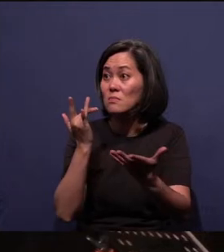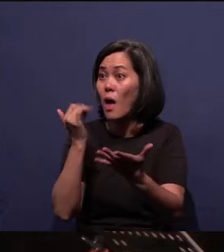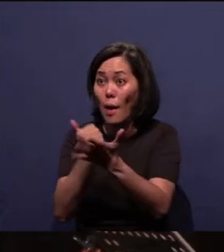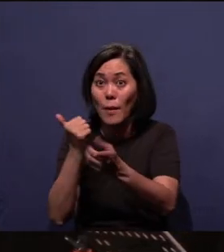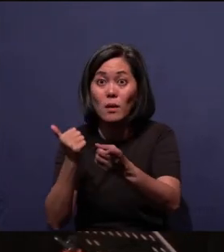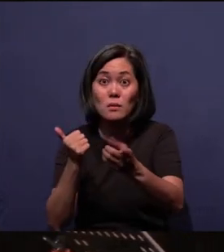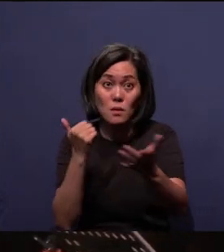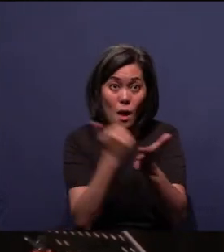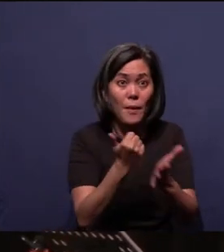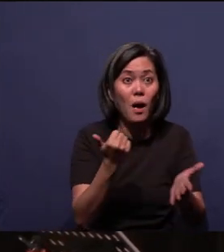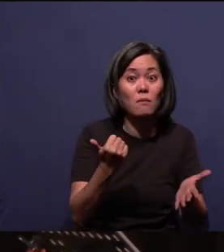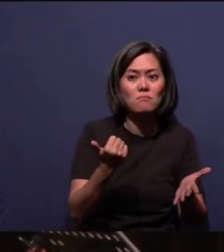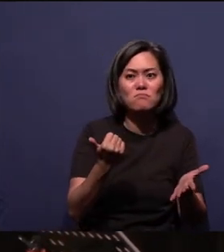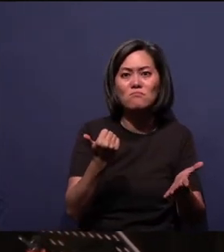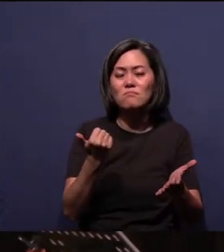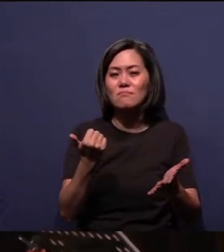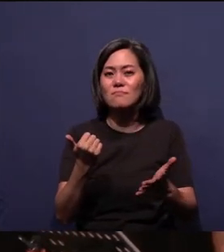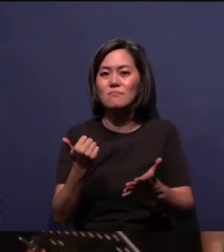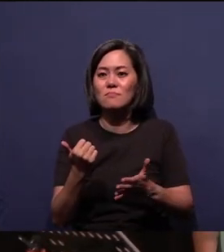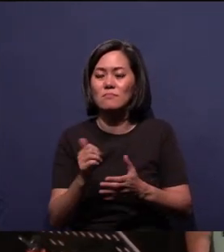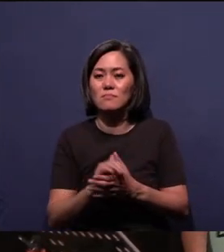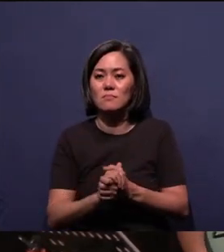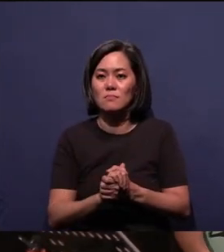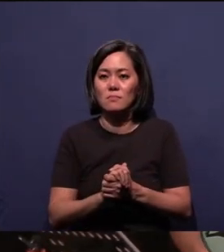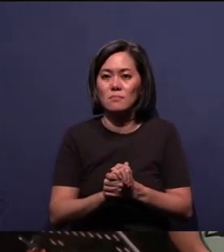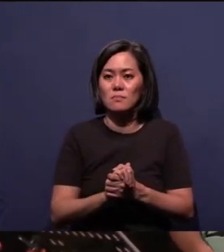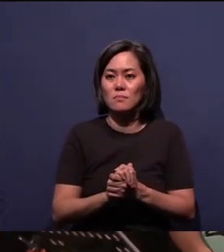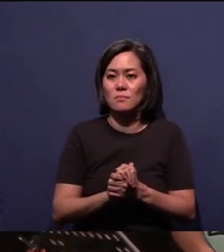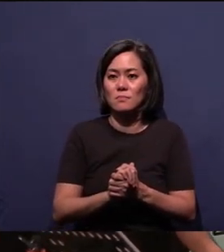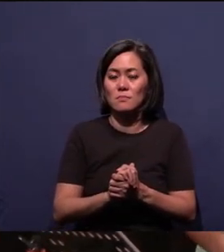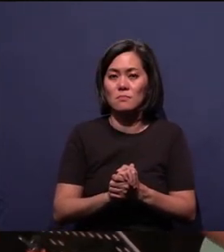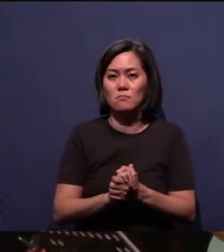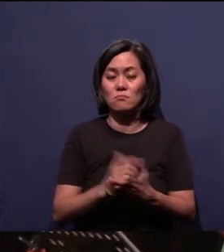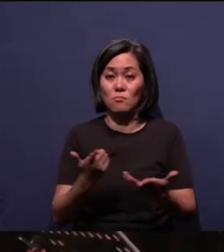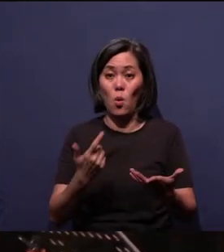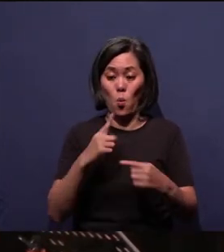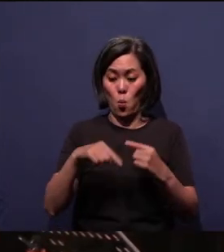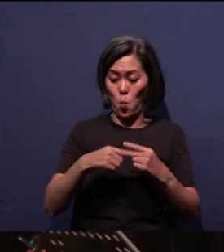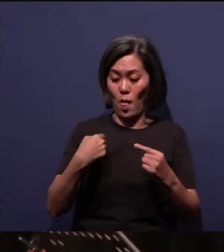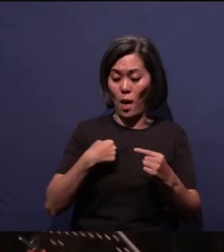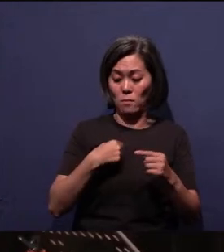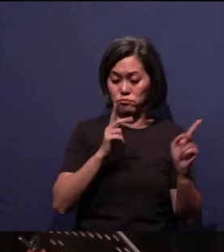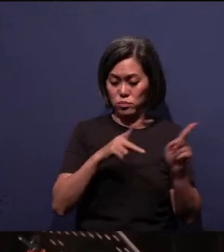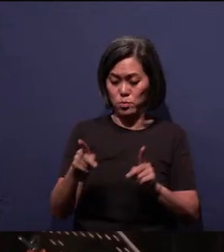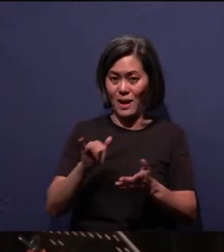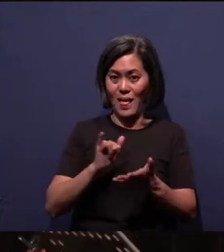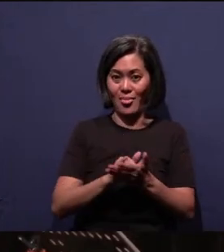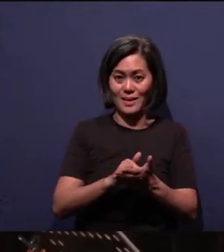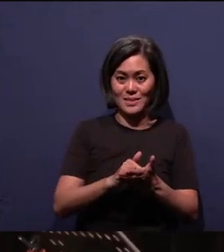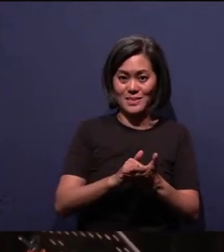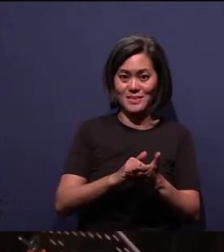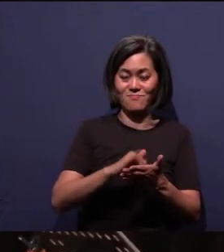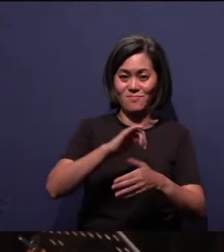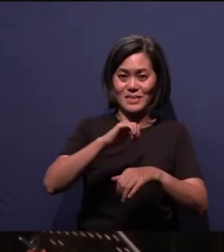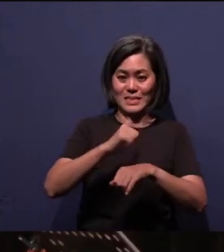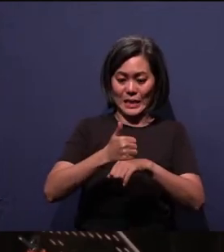Amen. Amen. And this set, you know, as I was repairing it, the theme of the set was for youth.